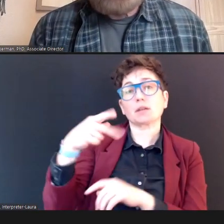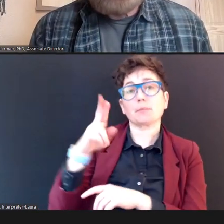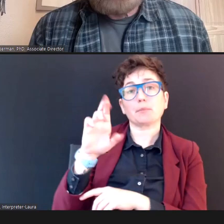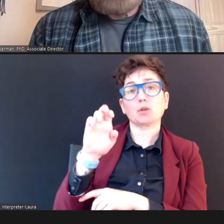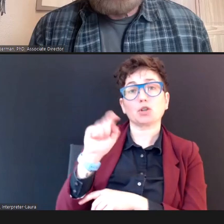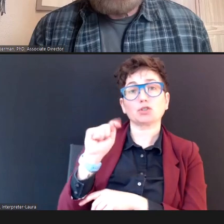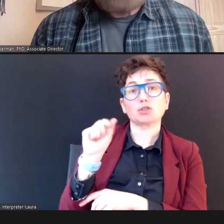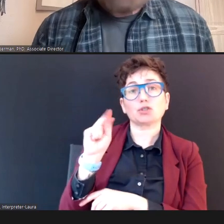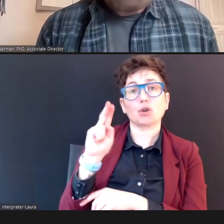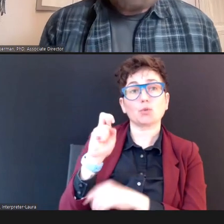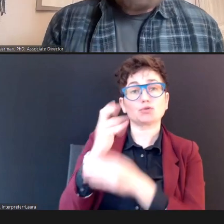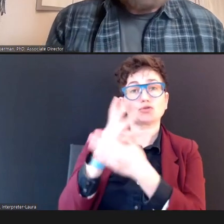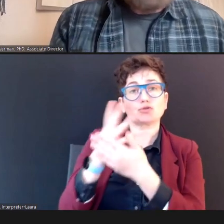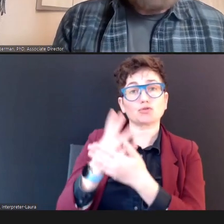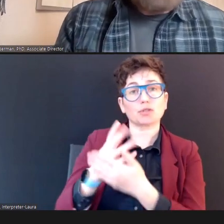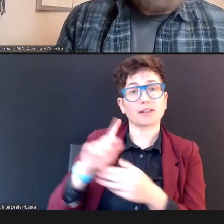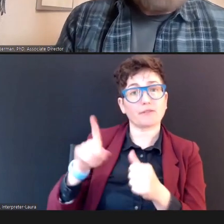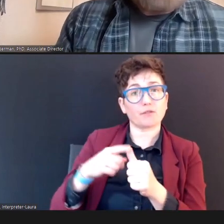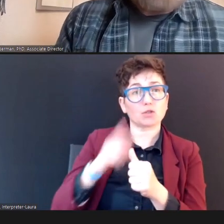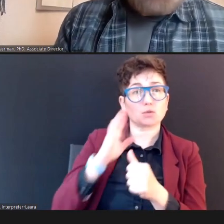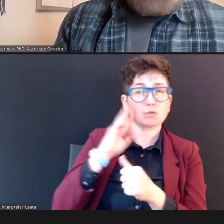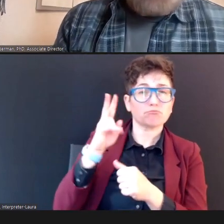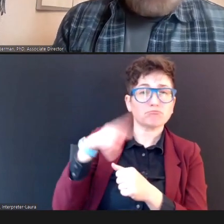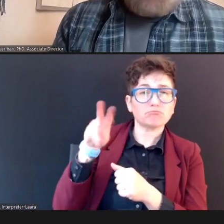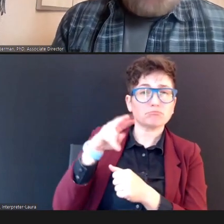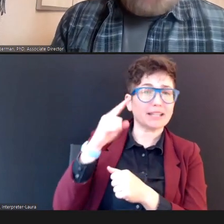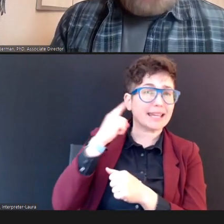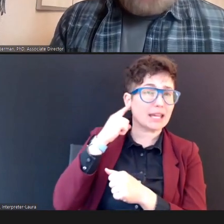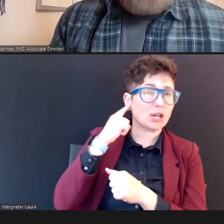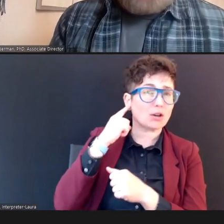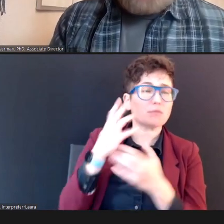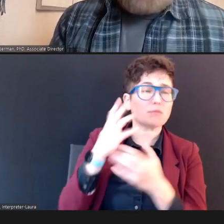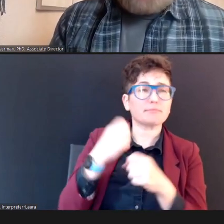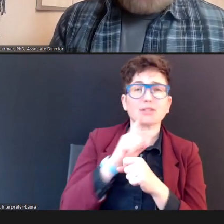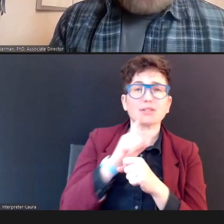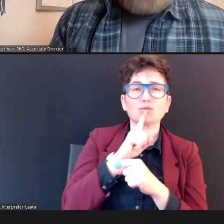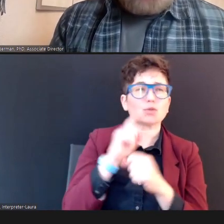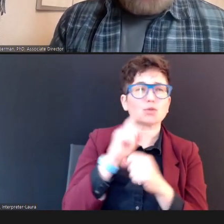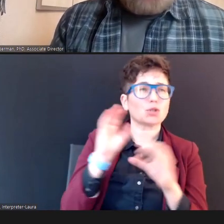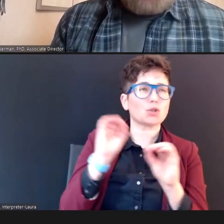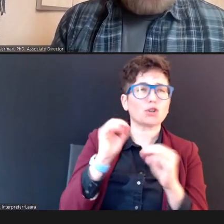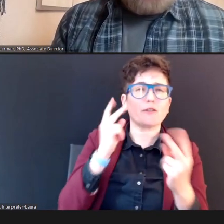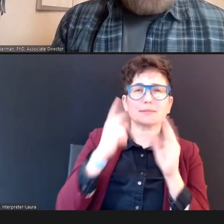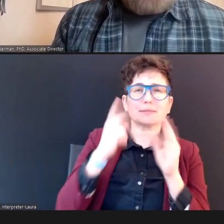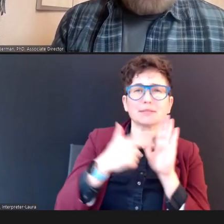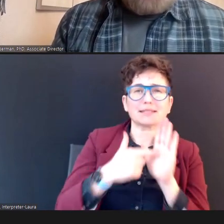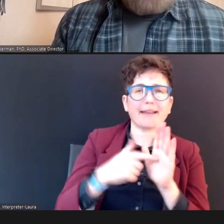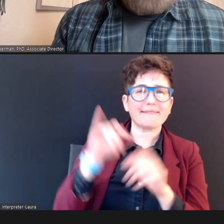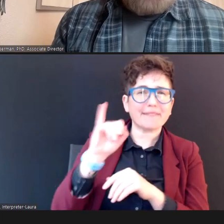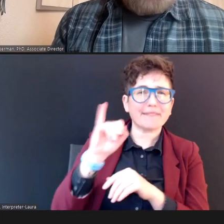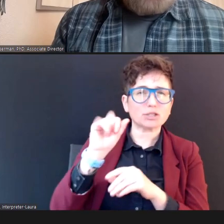We want to make sure that there's no visible sign of infection, or blockage.